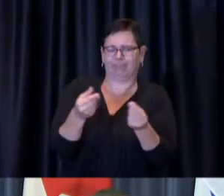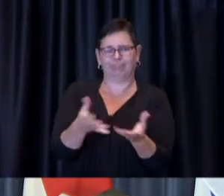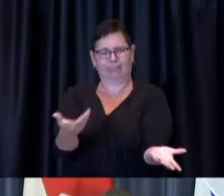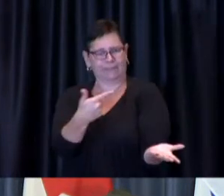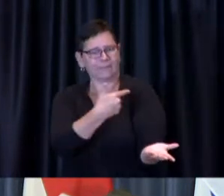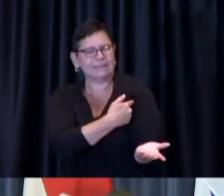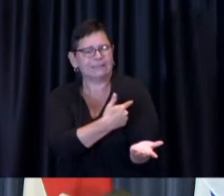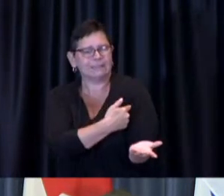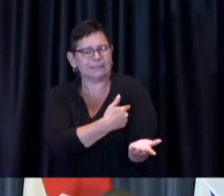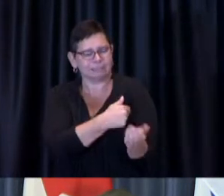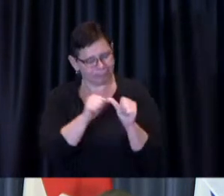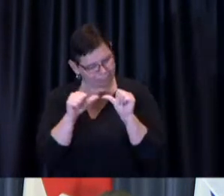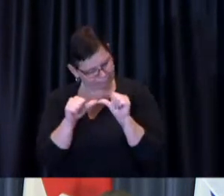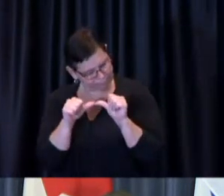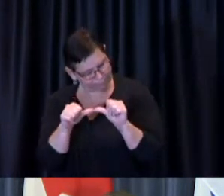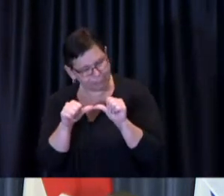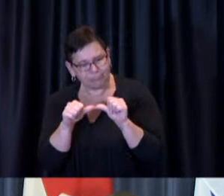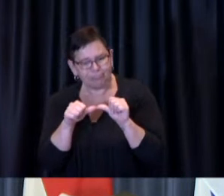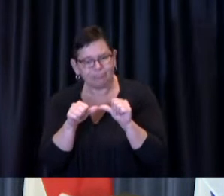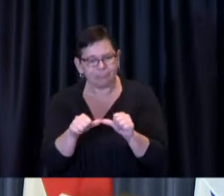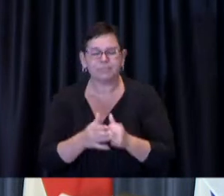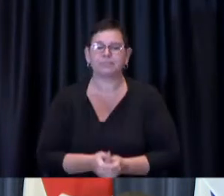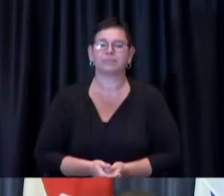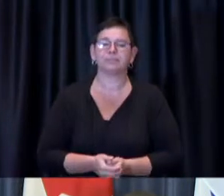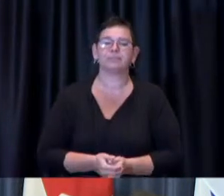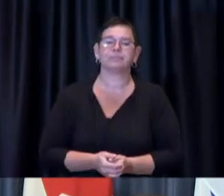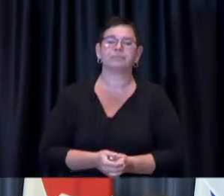That is why we have our Homestretch Vaccine Push in the Taylor-Massey